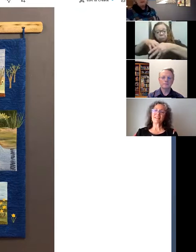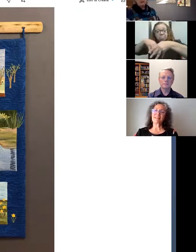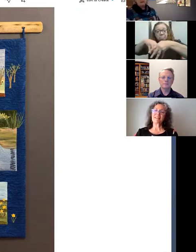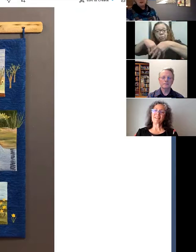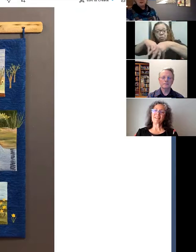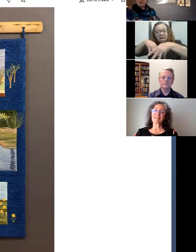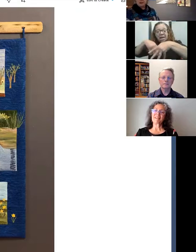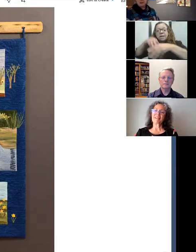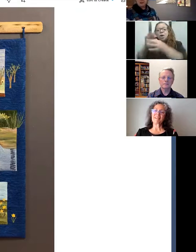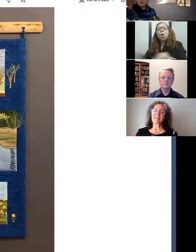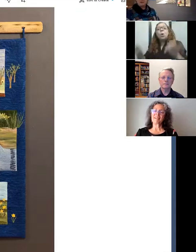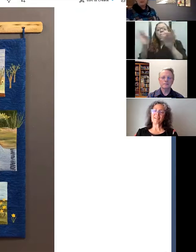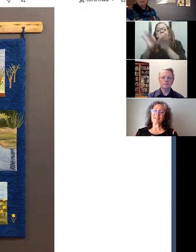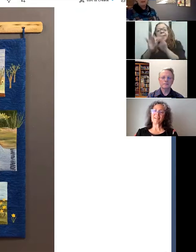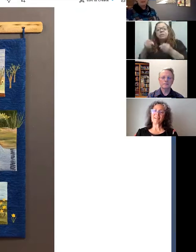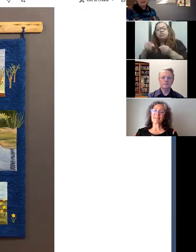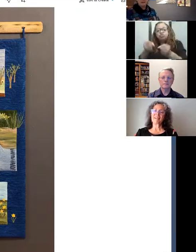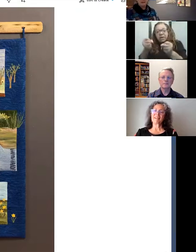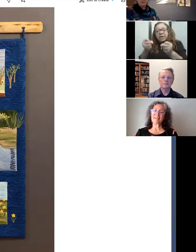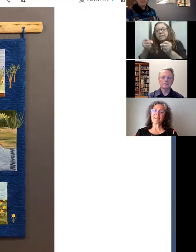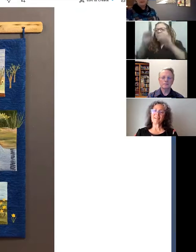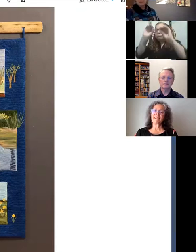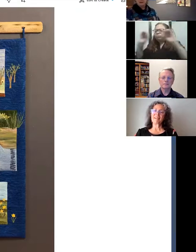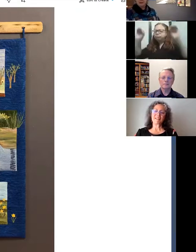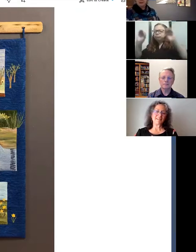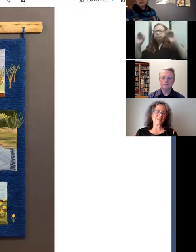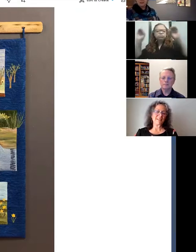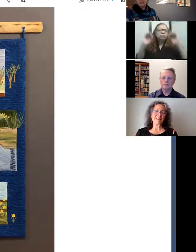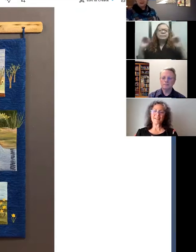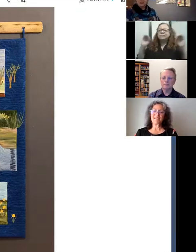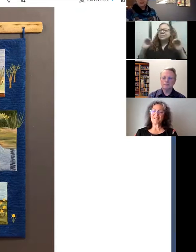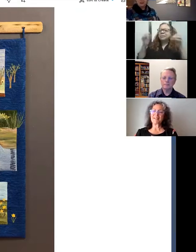they shut it down, and they're decked out with lots and lots of daffodils.